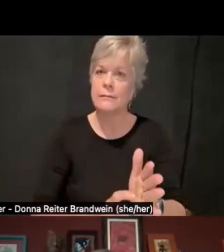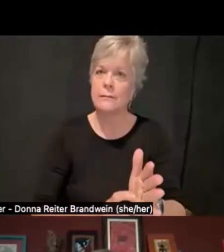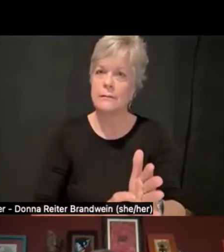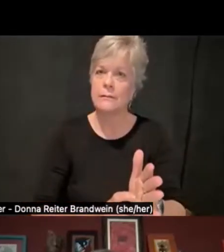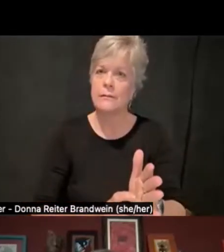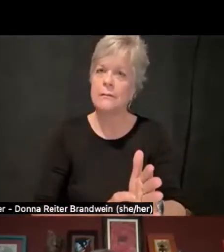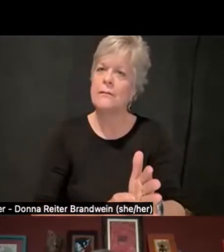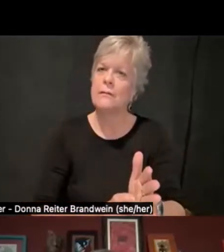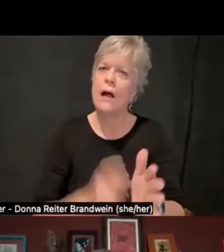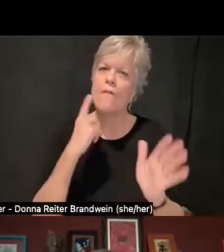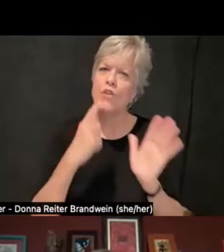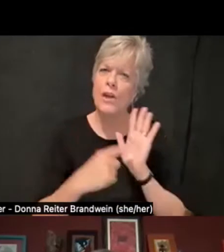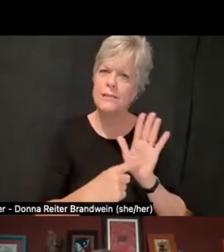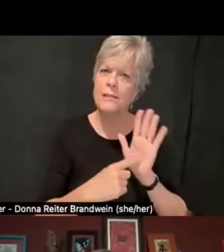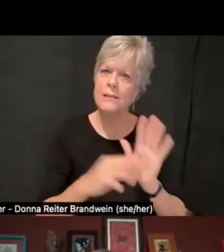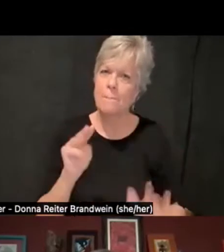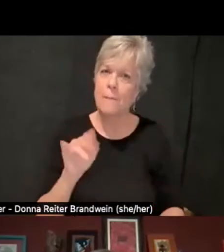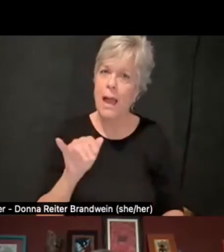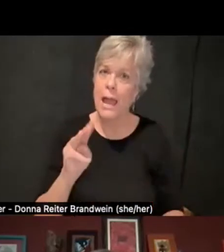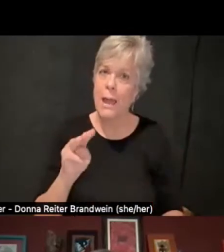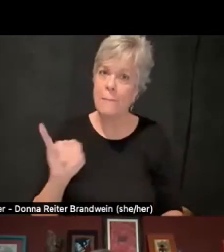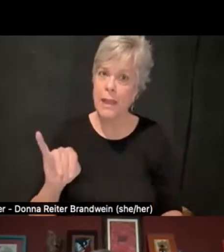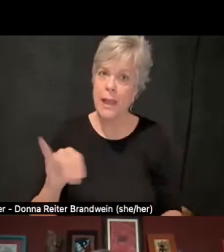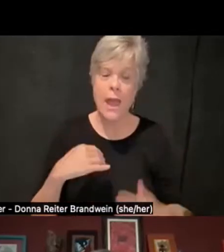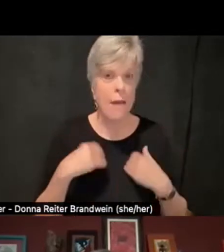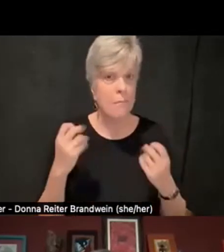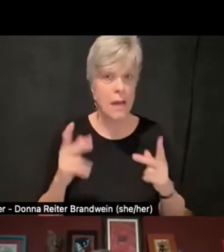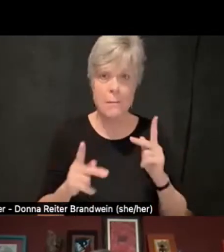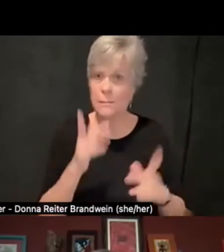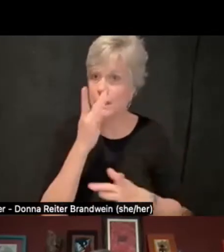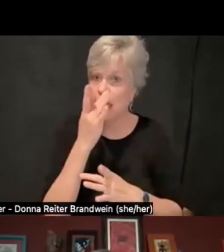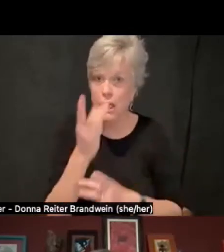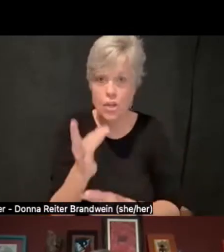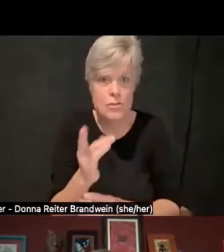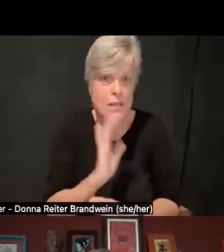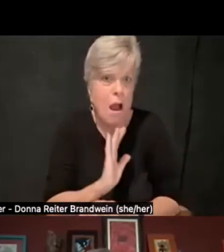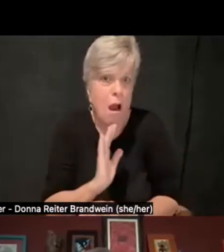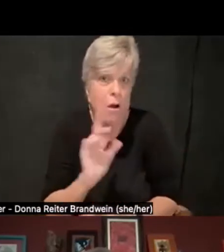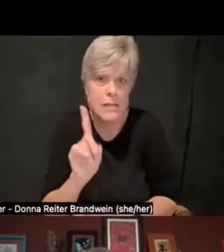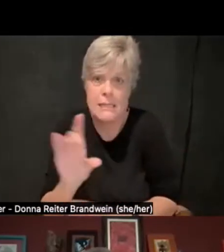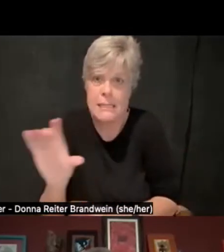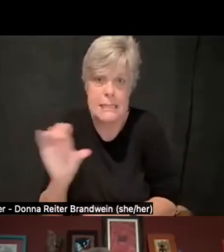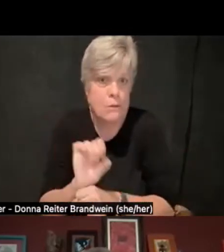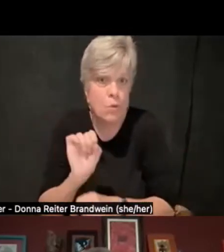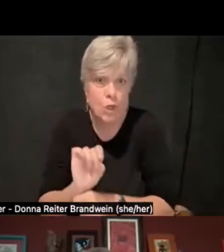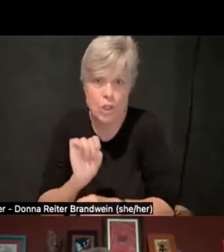for instance, at Miami, we have a lot of people that are just interested in our cultural center work, and we have a good relationship